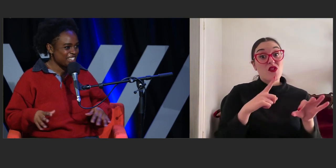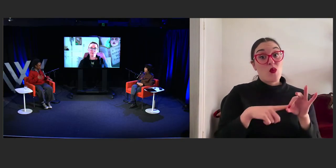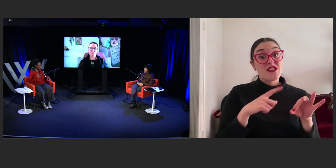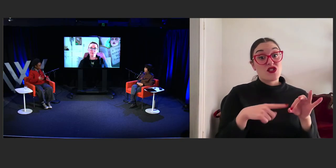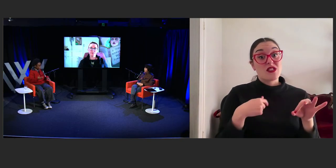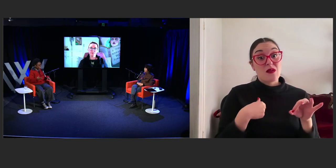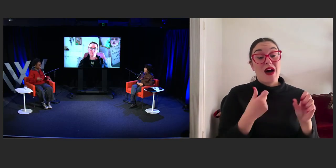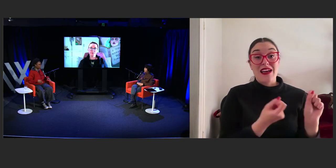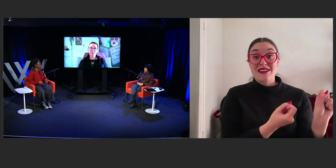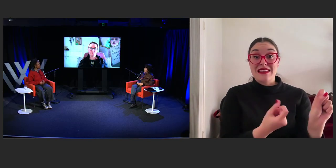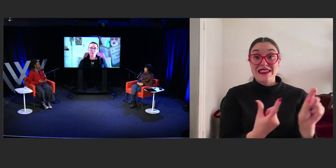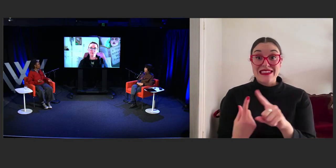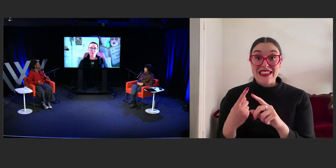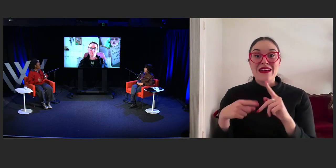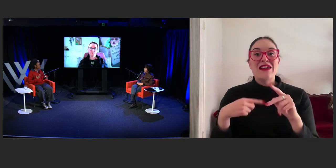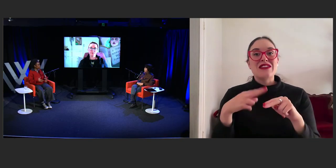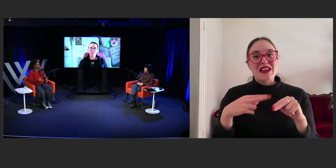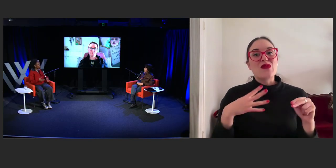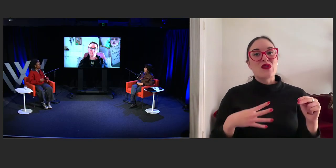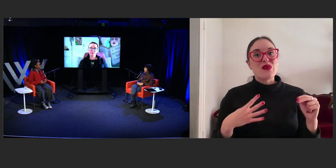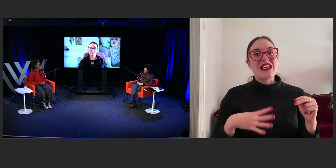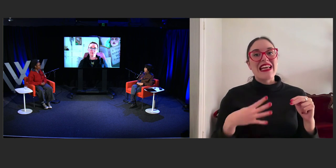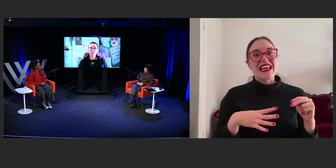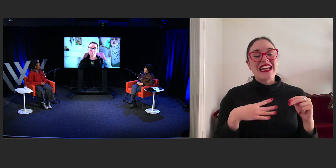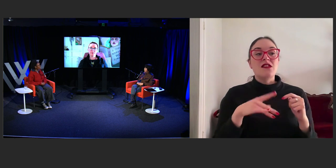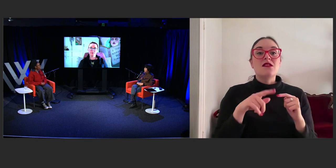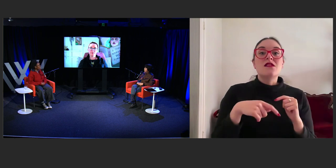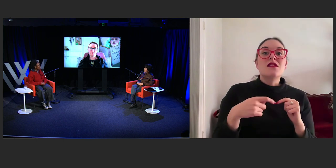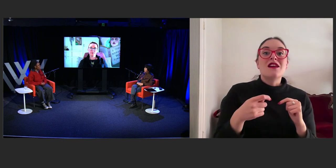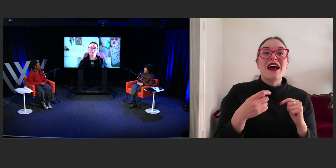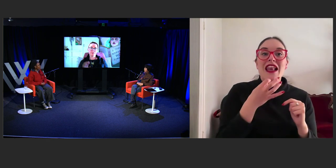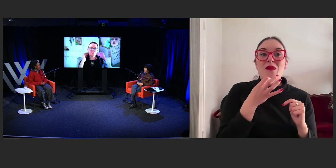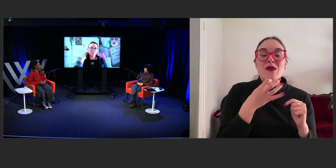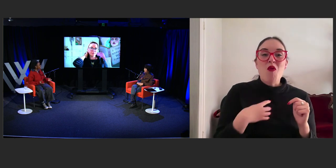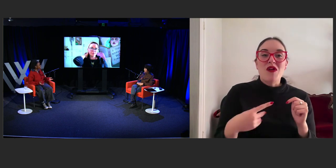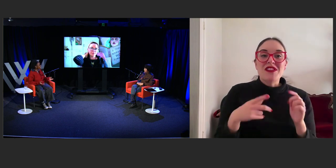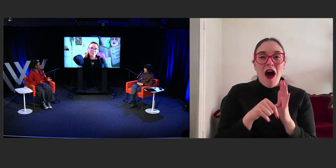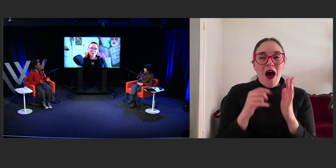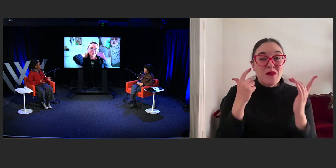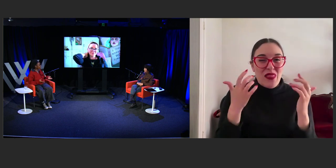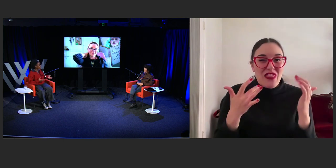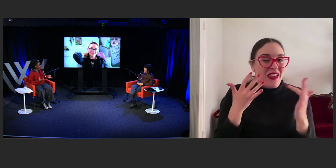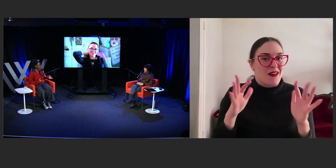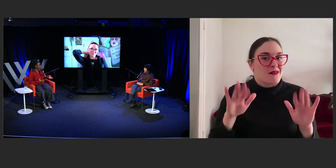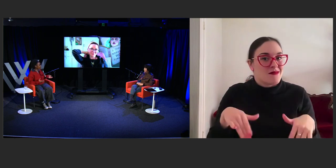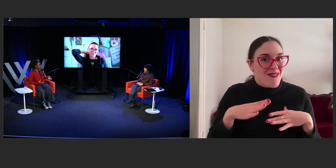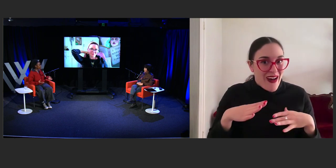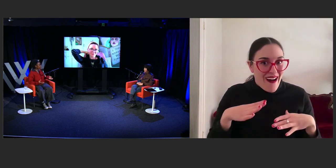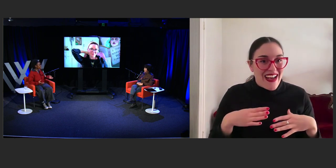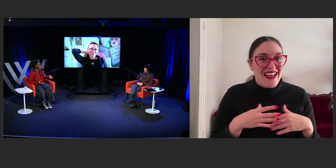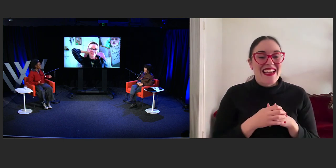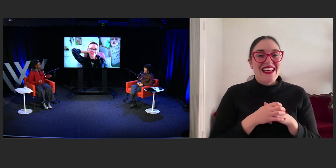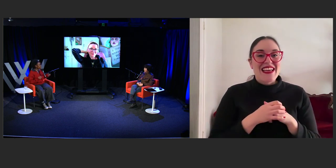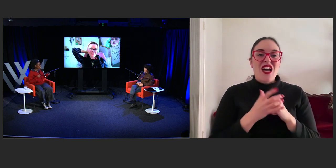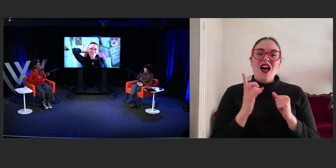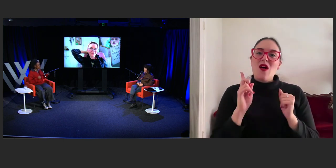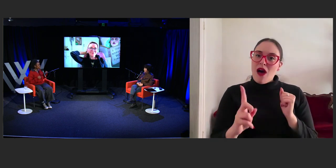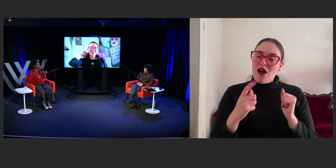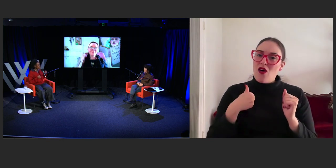to think about these kind of consequential questions, that's fine. But I wanted to talk more about creativity